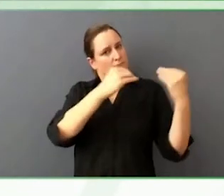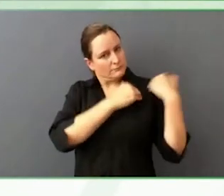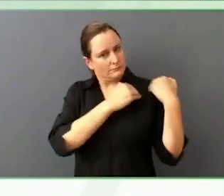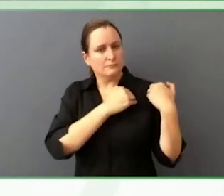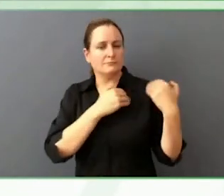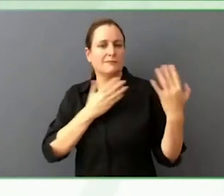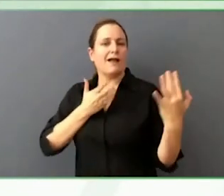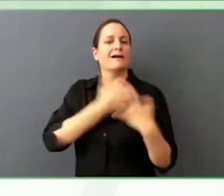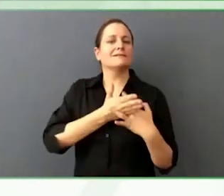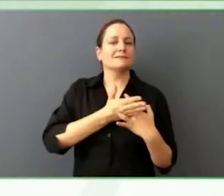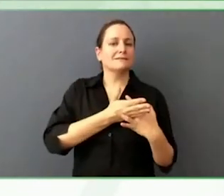I'm early in the job.